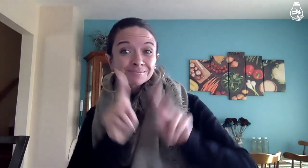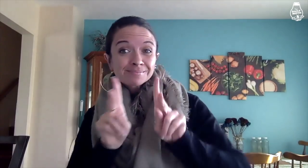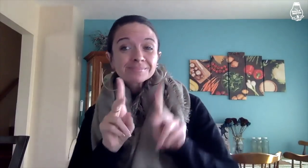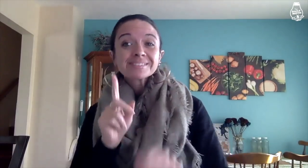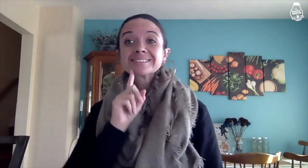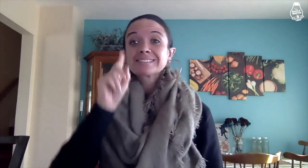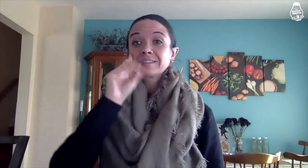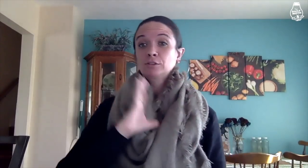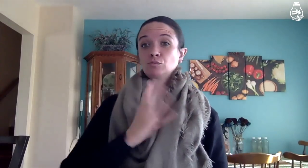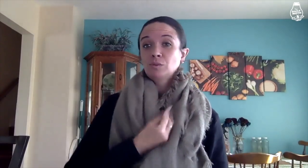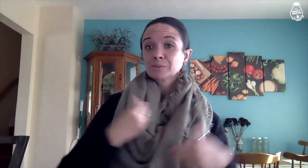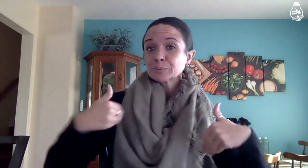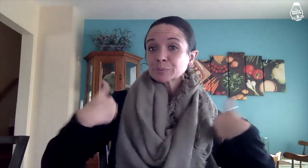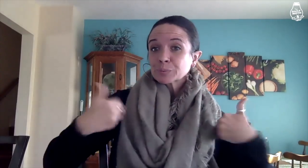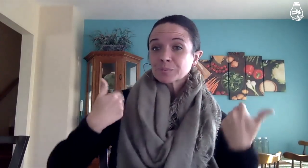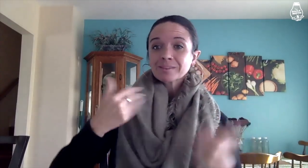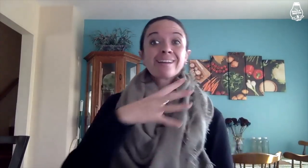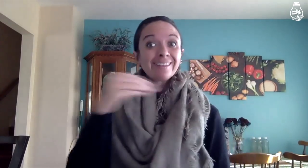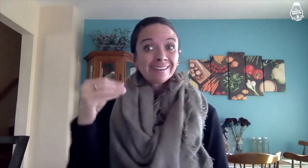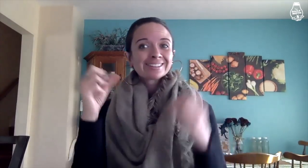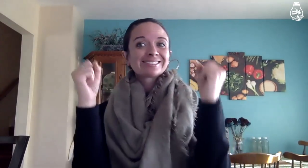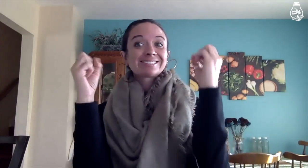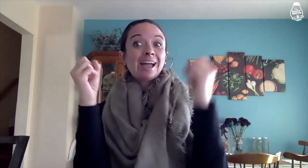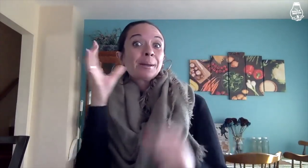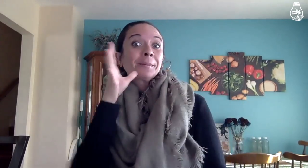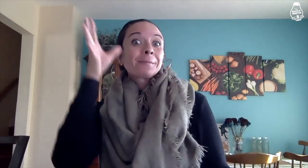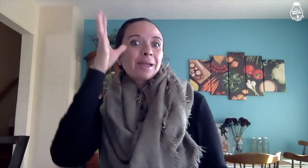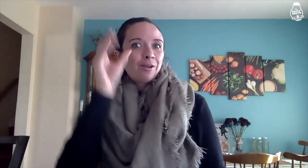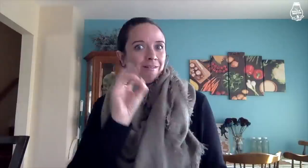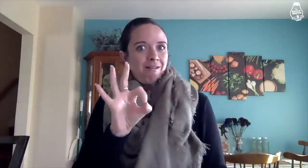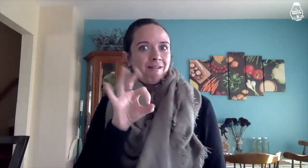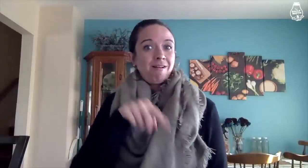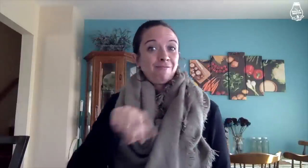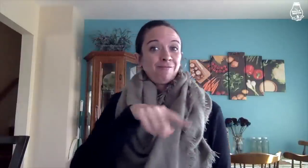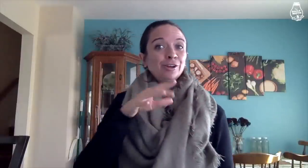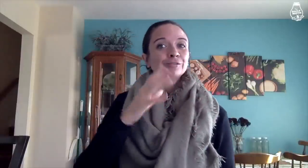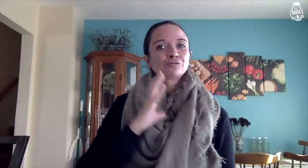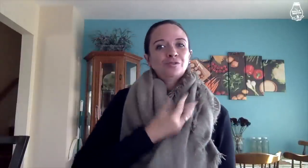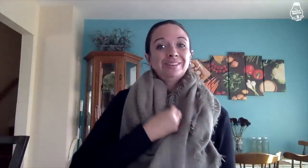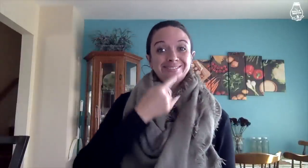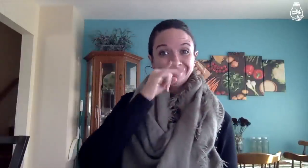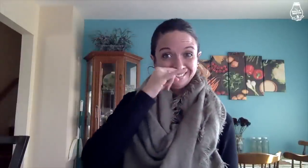Deaf trans youth, and signing parents of trans kids.